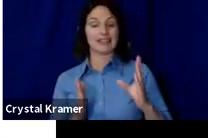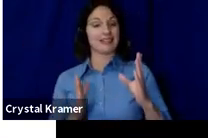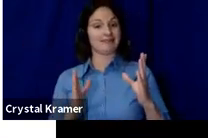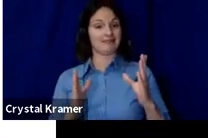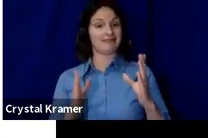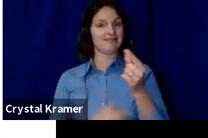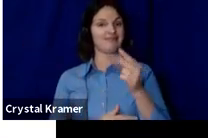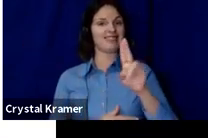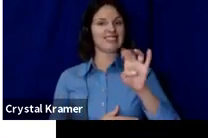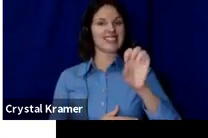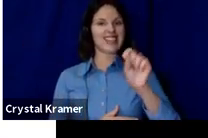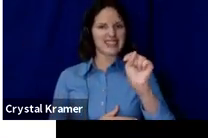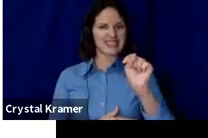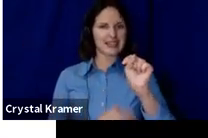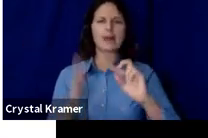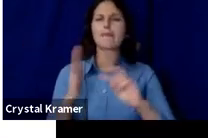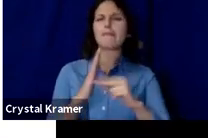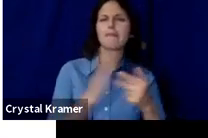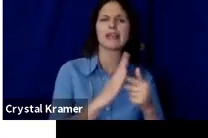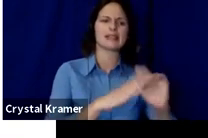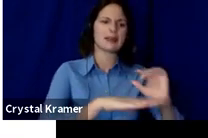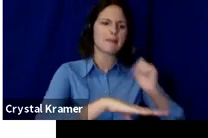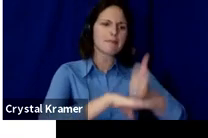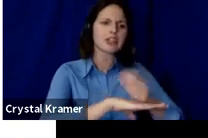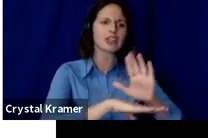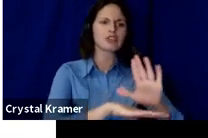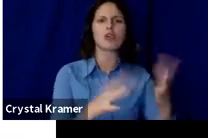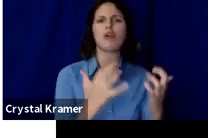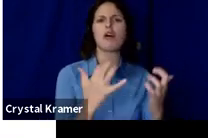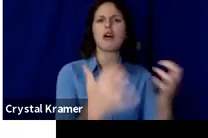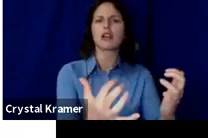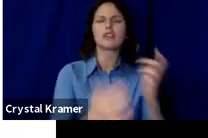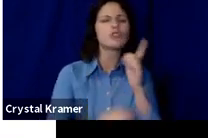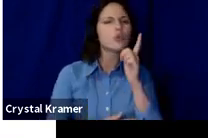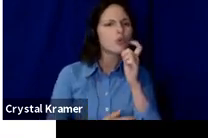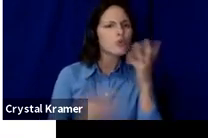You need to start with who you know, who you can activate to start your project.